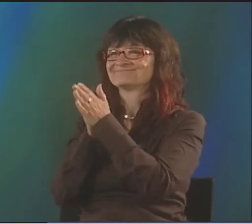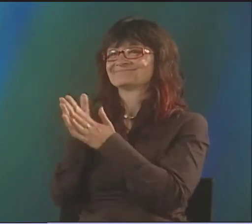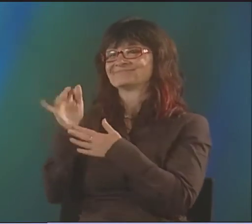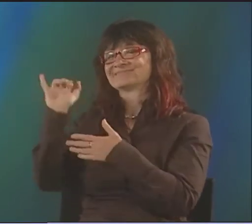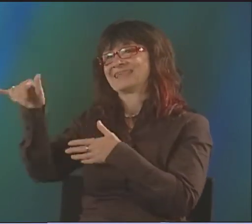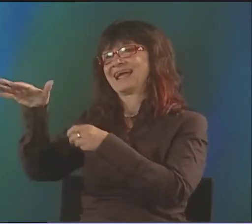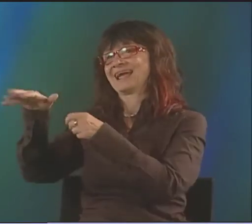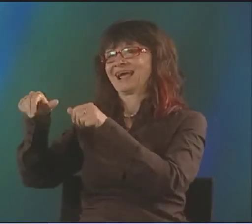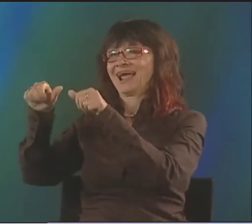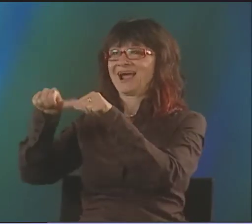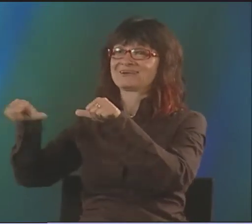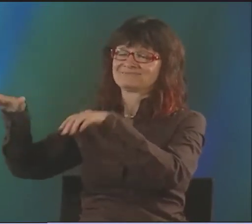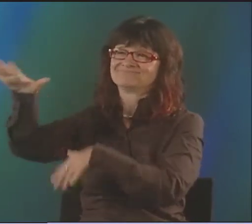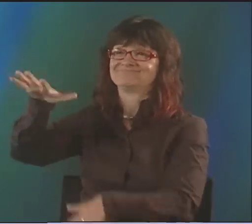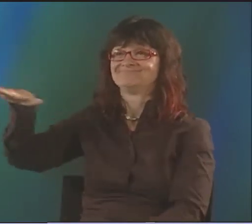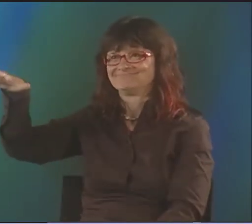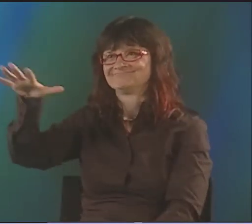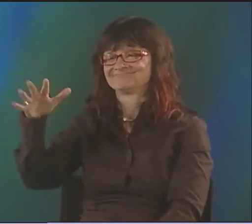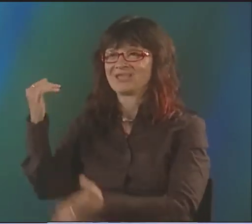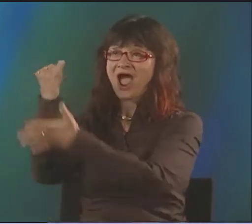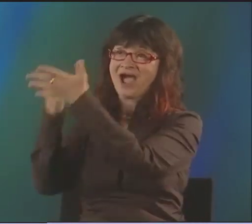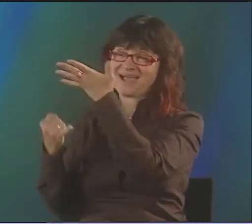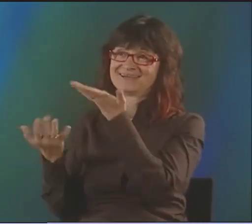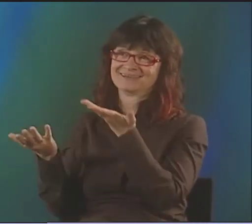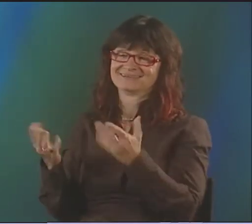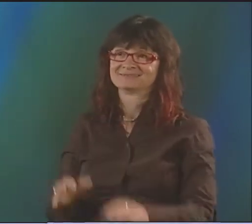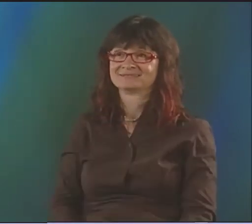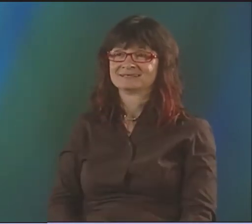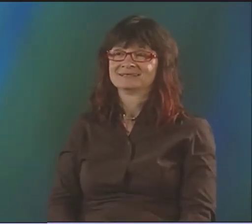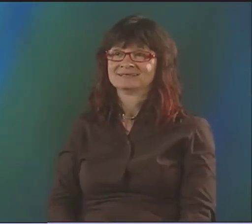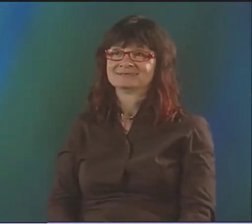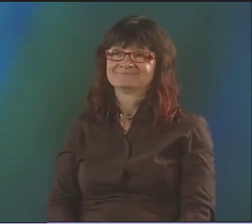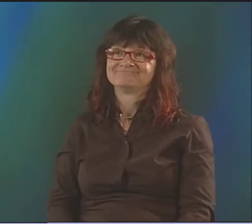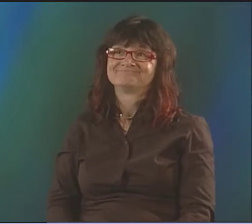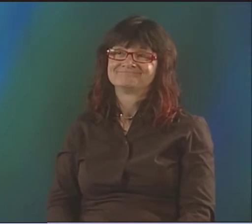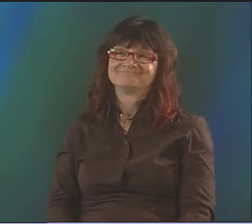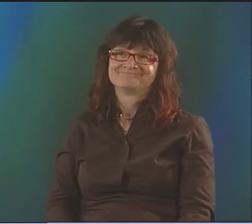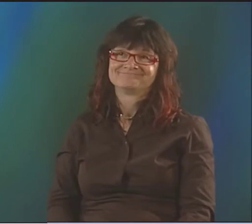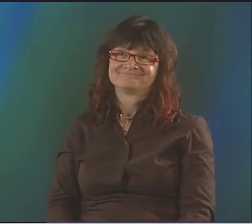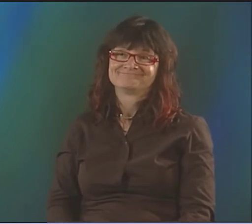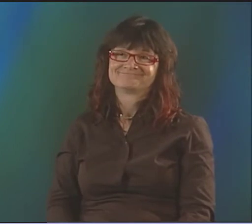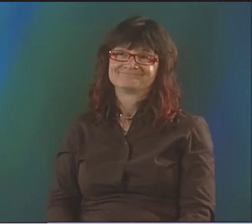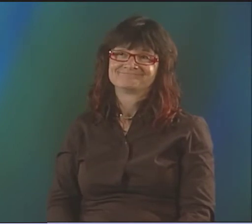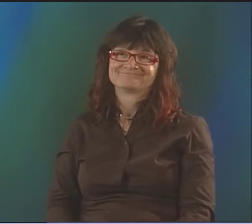BUT IN EUROPEAN FILMS, YOU HAVE TO WORK A LITTLE HARDER. AND THAT'S MORE INTERESTING TO ME. AND I LOVE THEM.